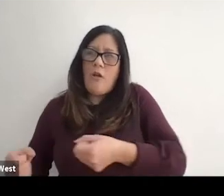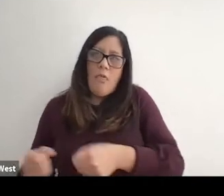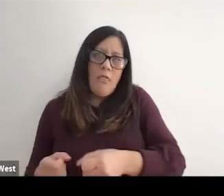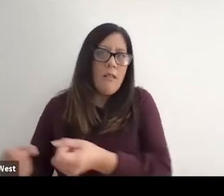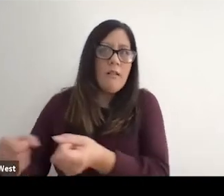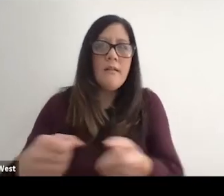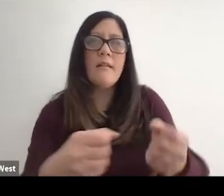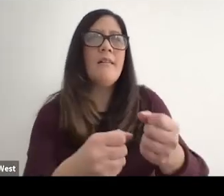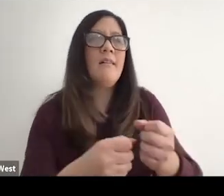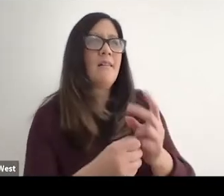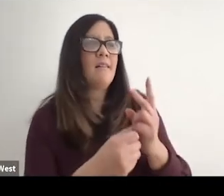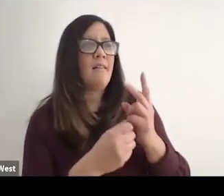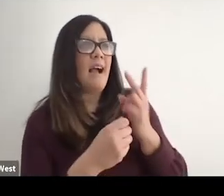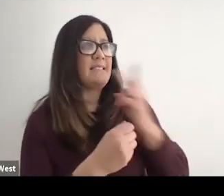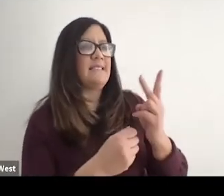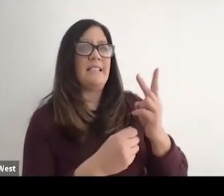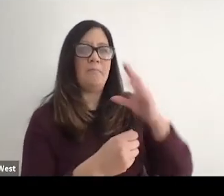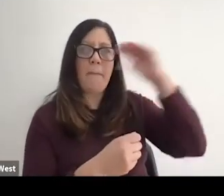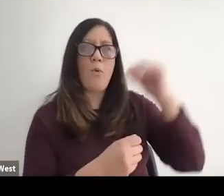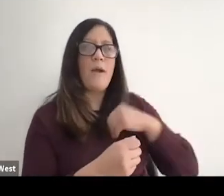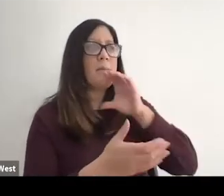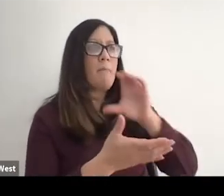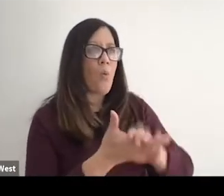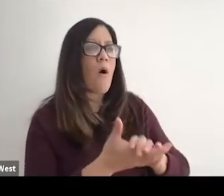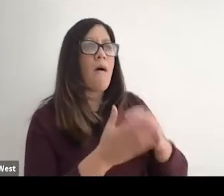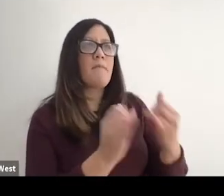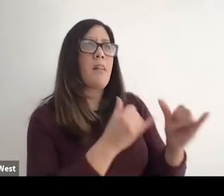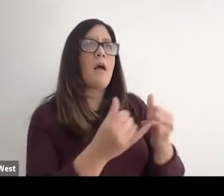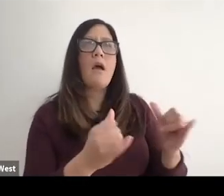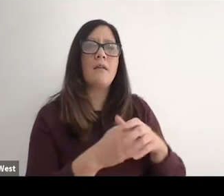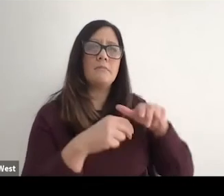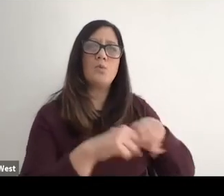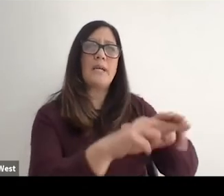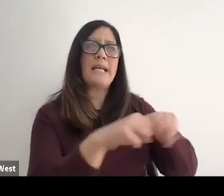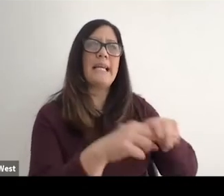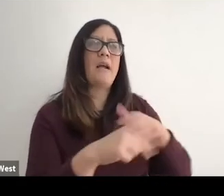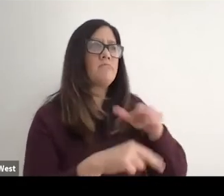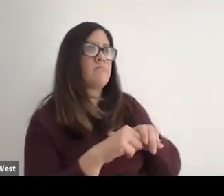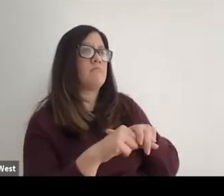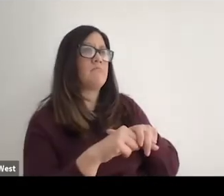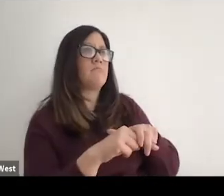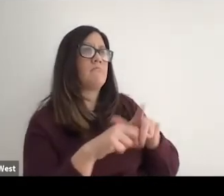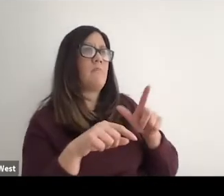watching my boy and my wife plan the swing sets and I couldn't push myself out of that chair.